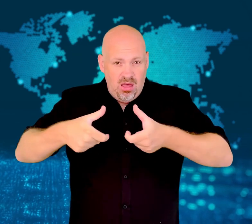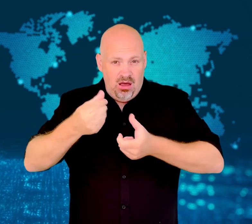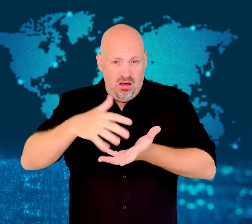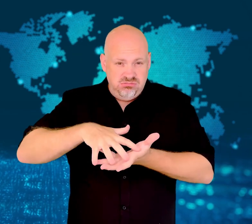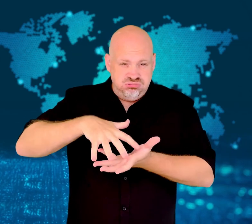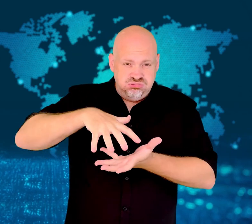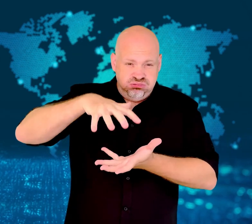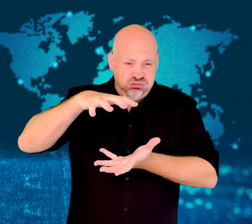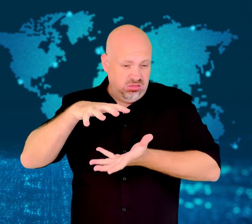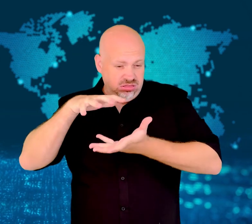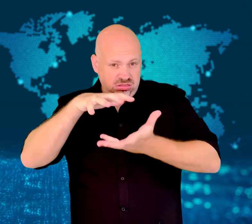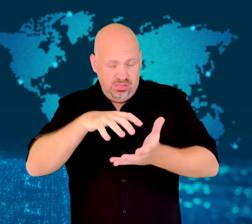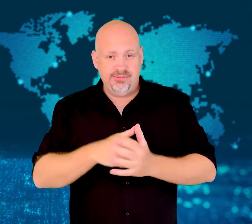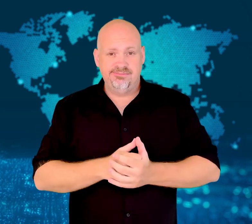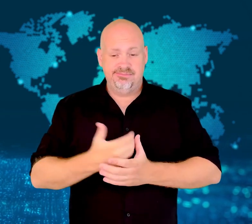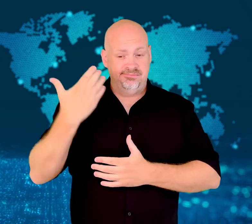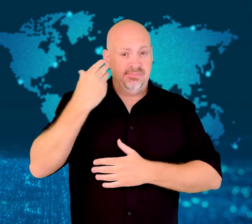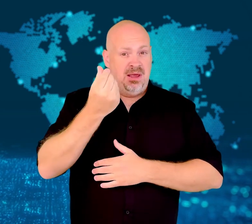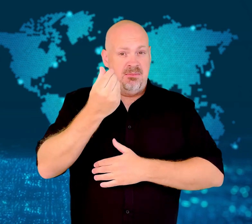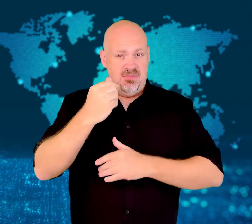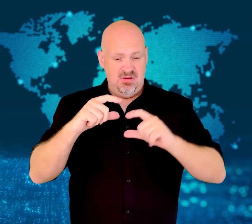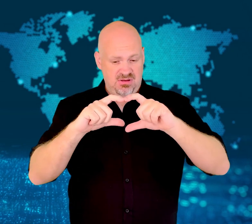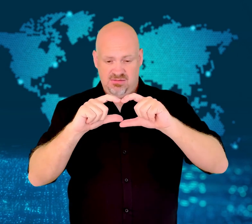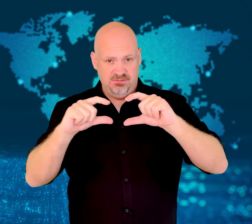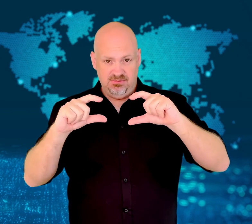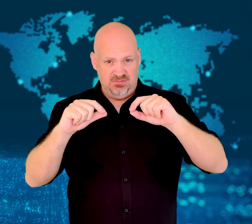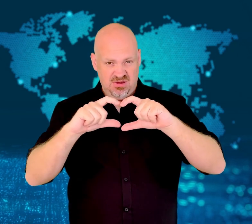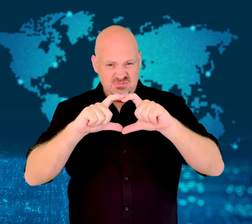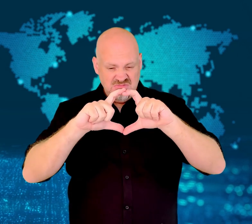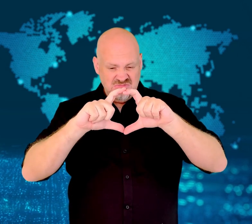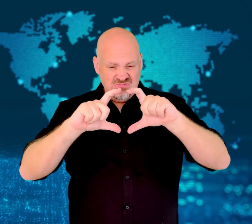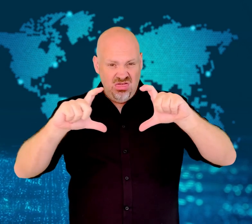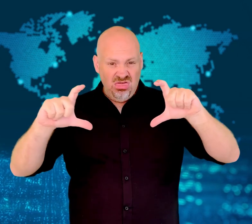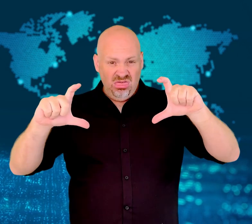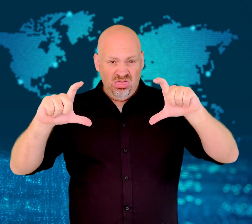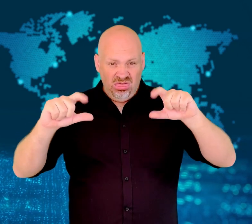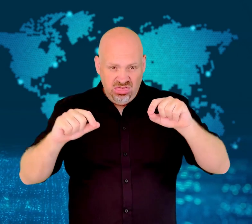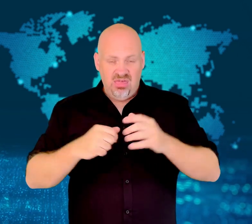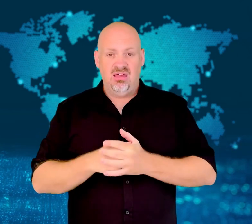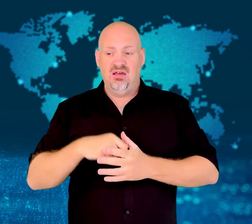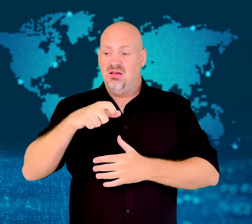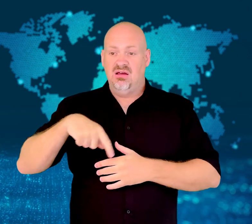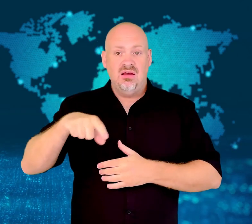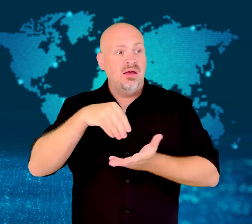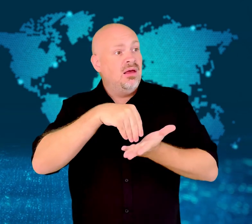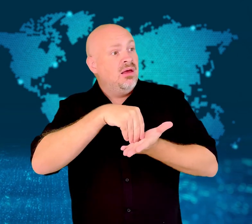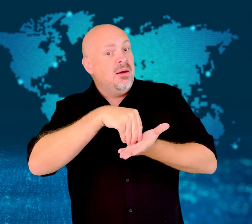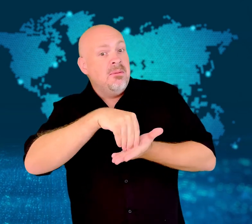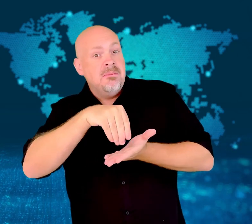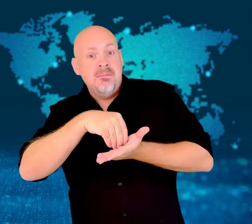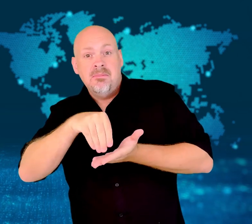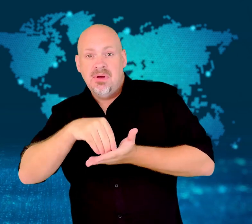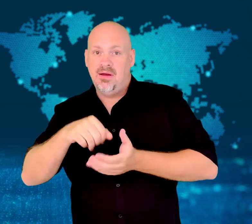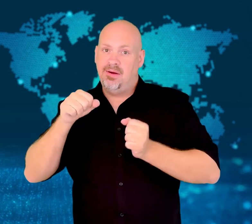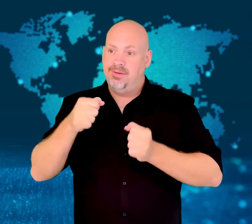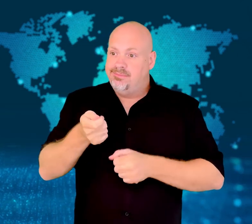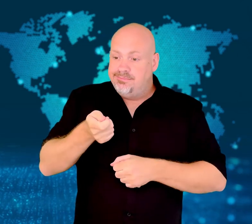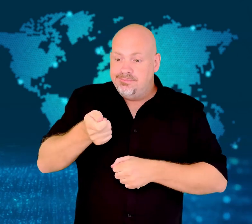Since the old notes were oversized, customers said they had to carry bags